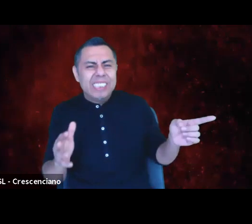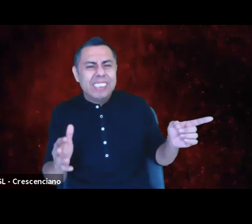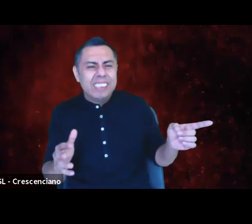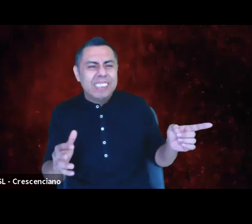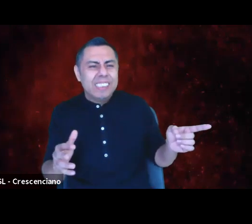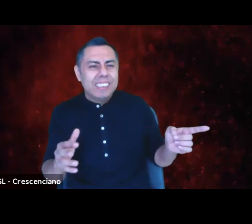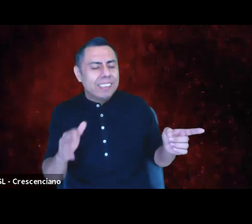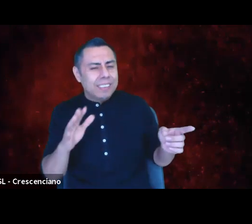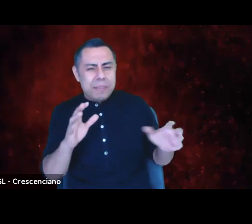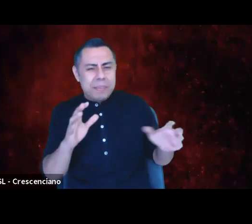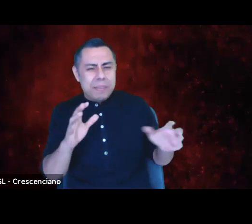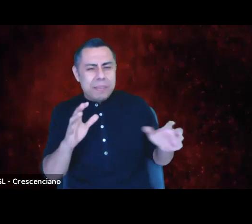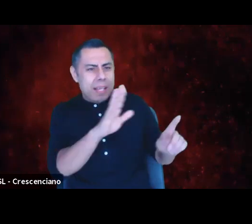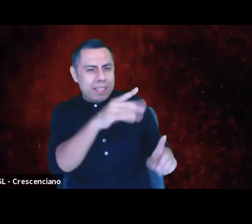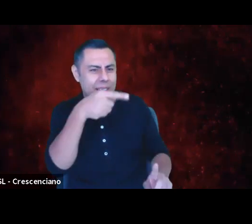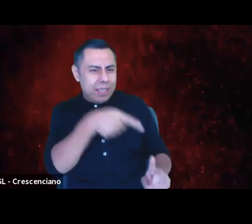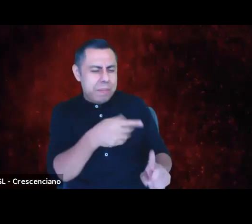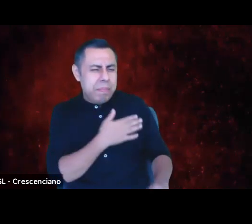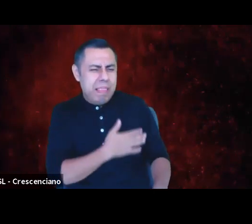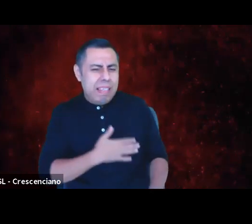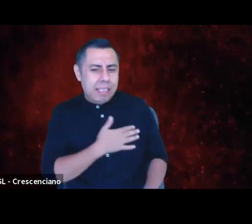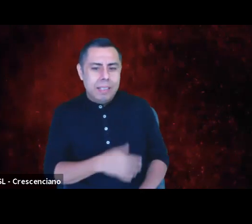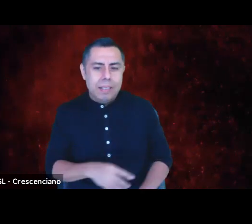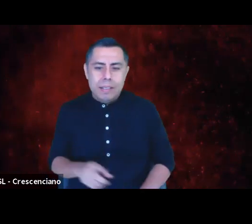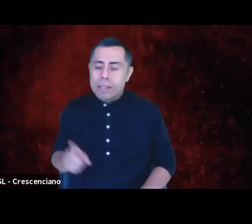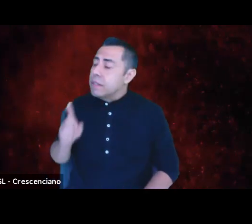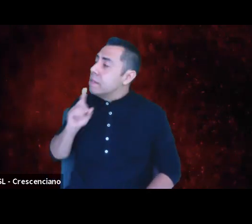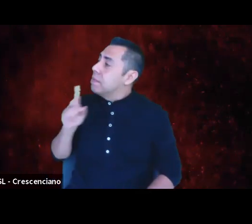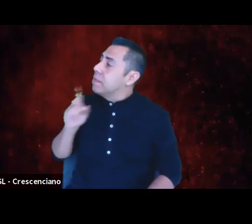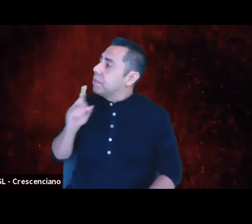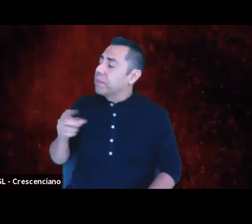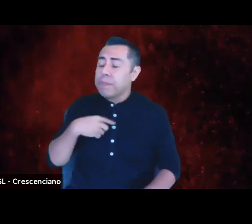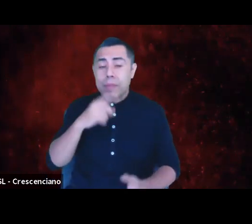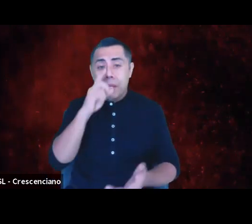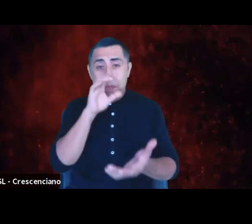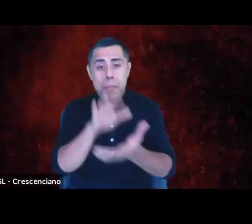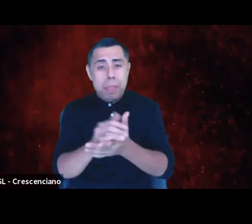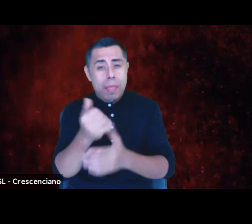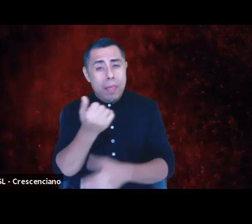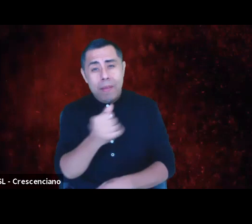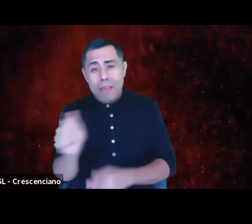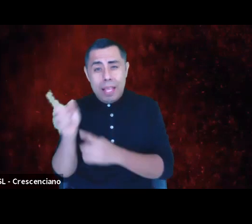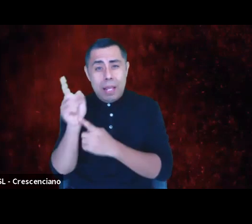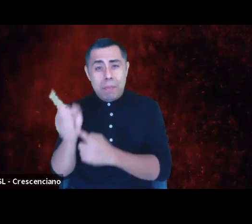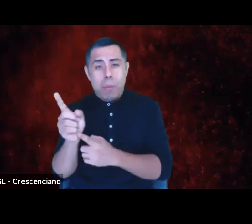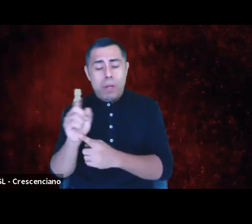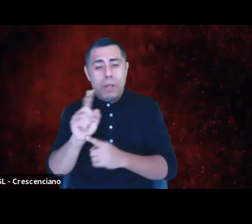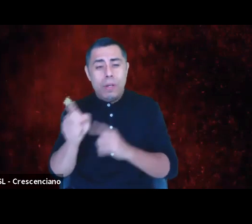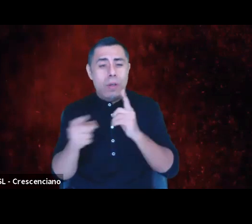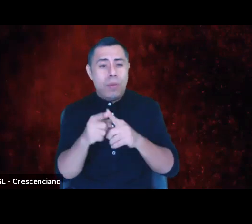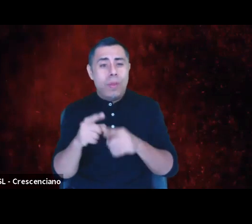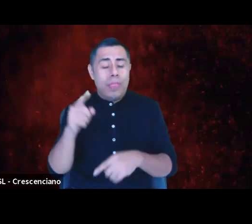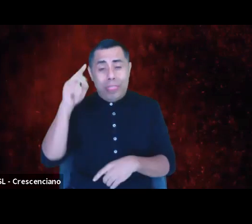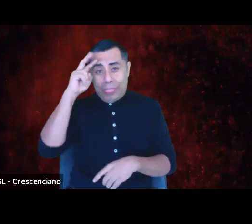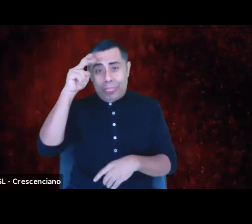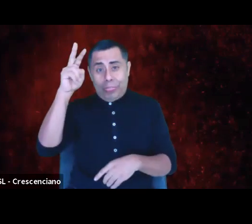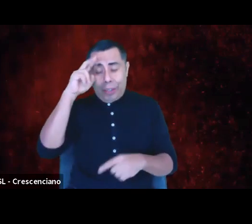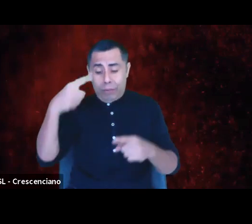Dive right back in, please. Great. I believe that in any moment of theoretical dissonance, there must be three sides to an argument,